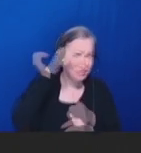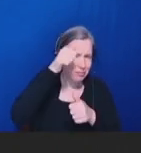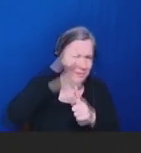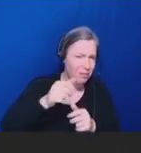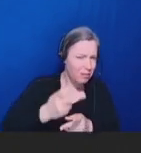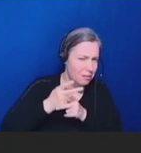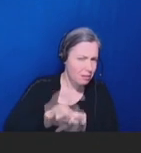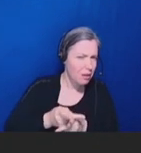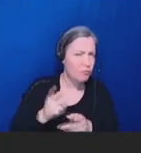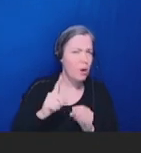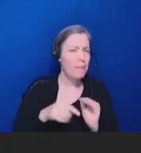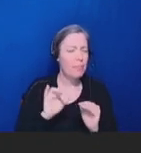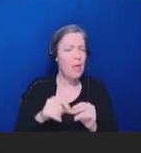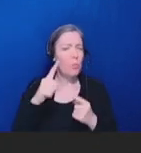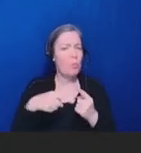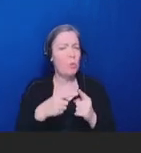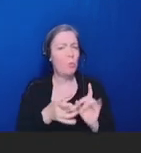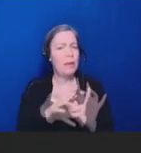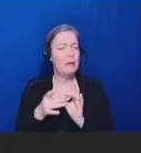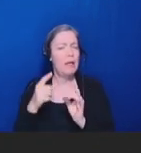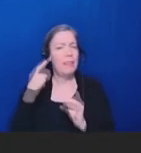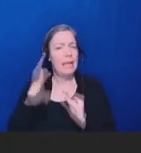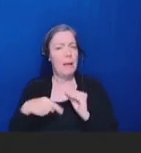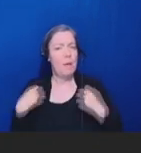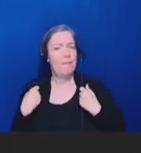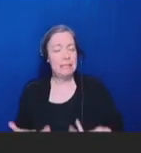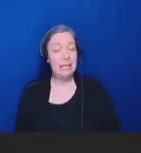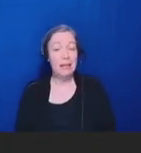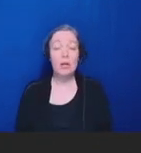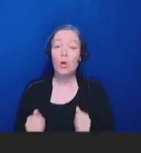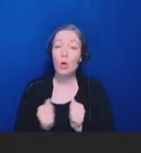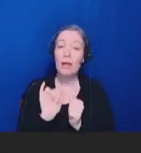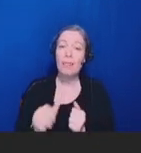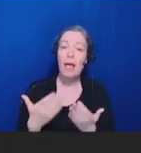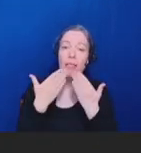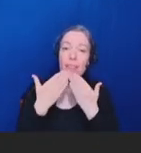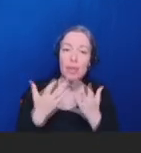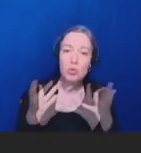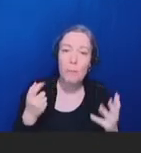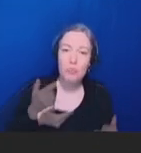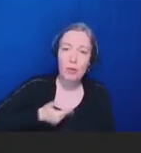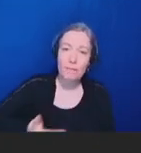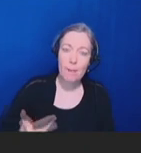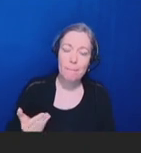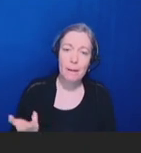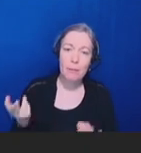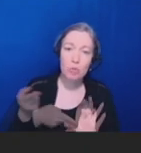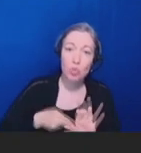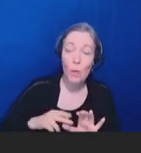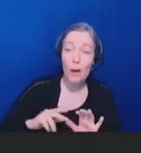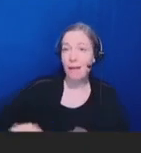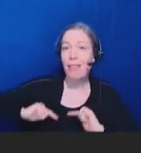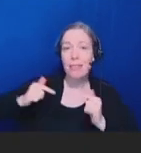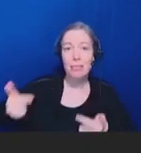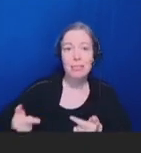these fatigue issues. So, with that, thank you very much for the invitation to be here and I will hand it over to the next speaker.